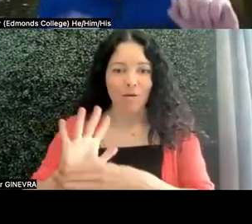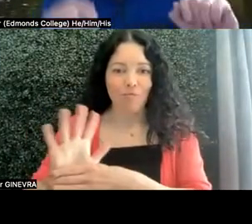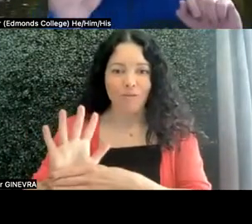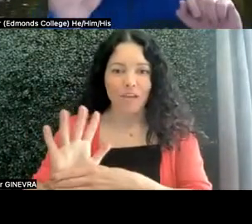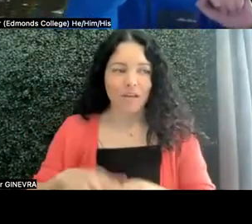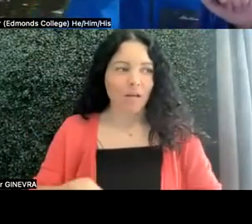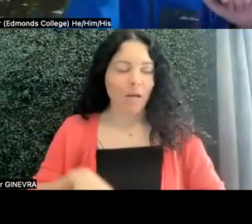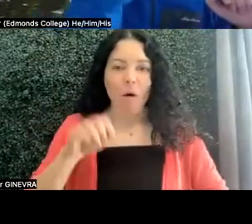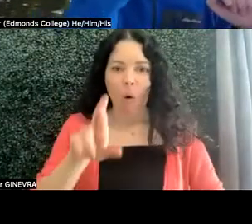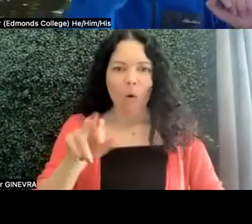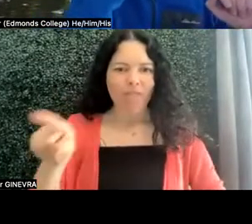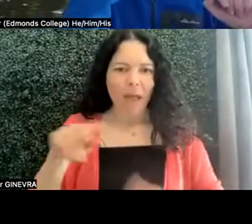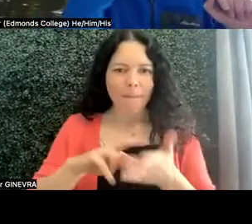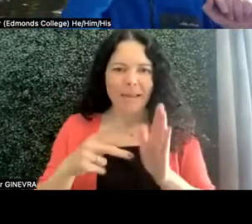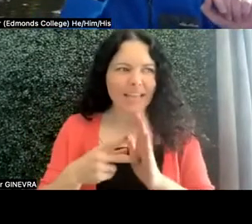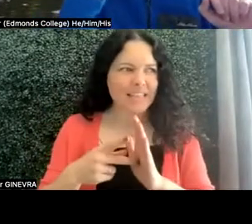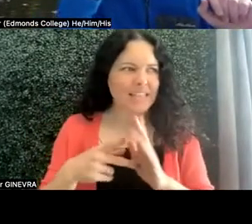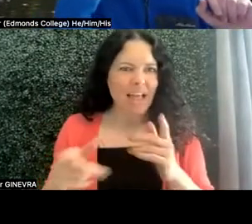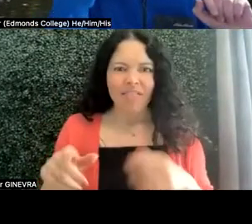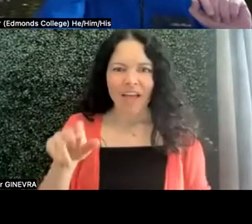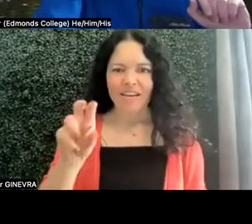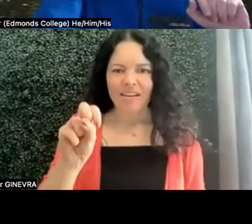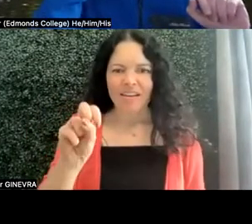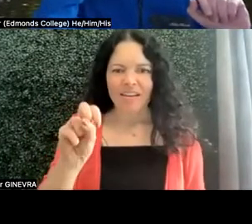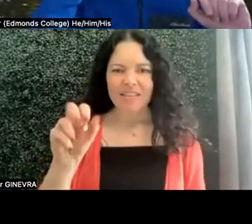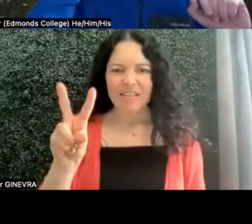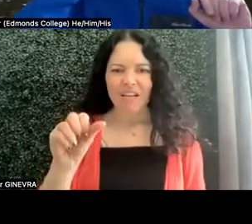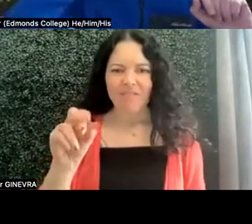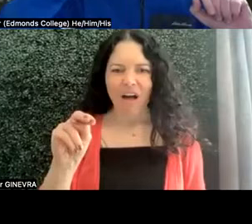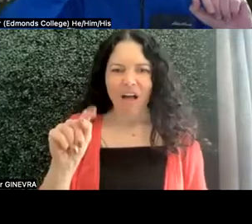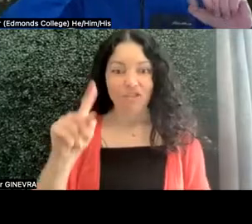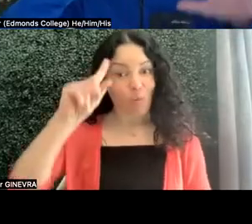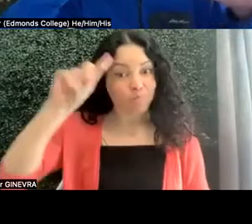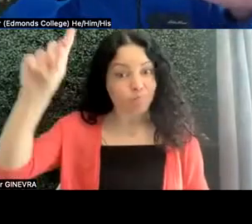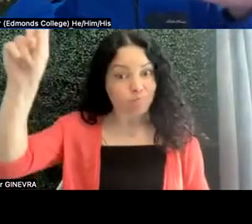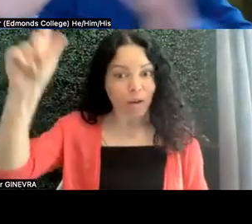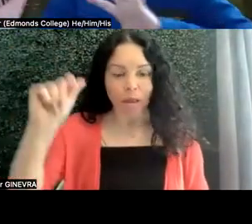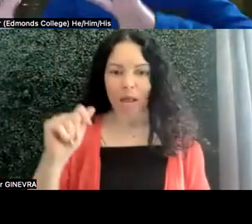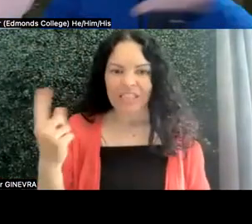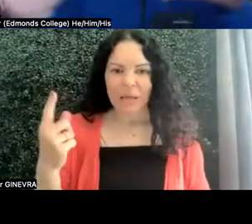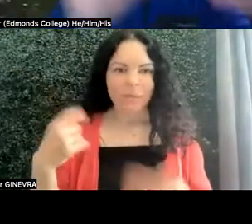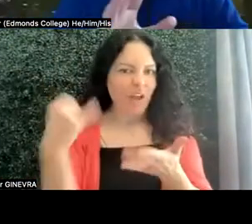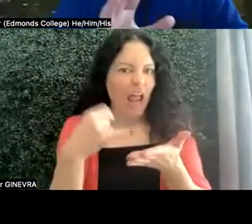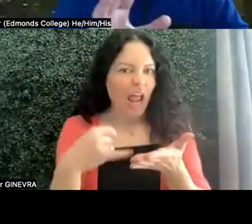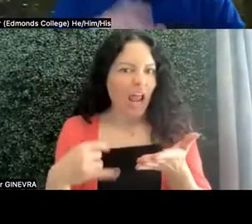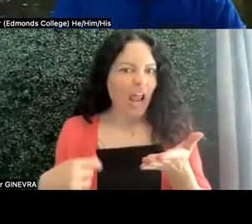who can do a penscape of a landscape after flying over in a helicopter.